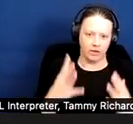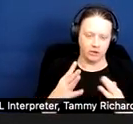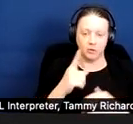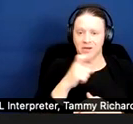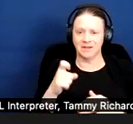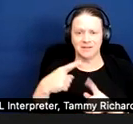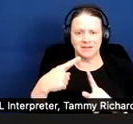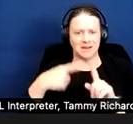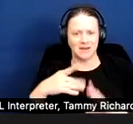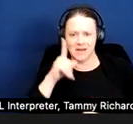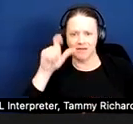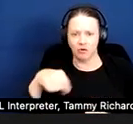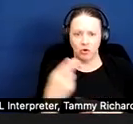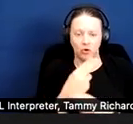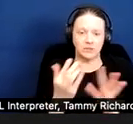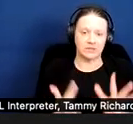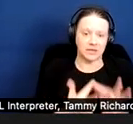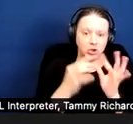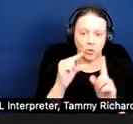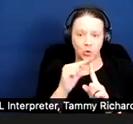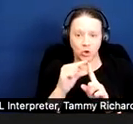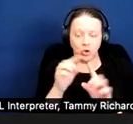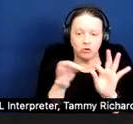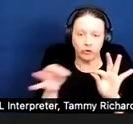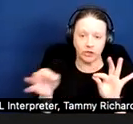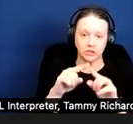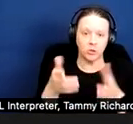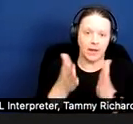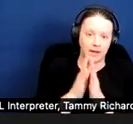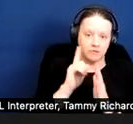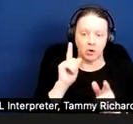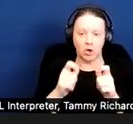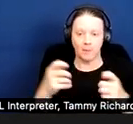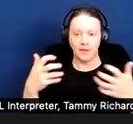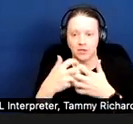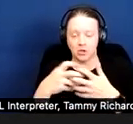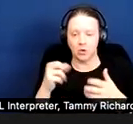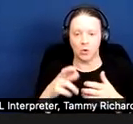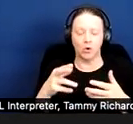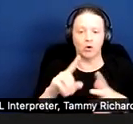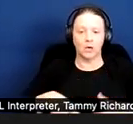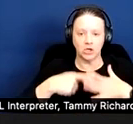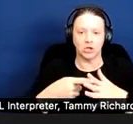does not have to use special words or phrases to ask for an accommodation or to initiate an interactive process.